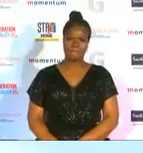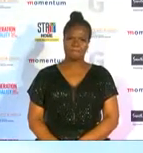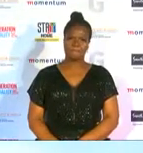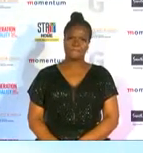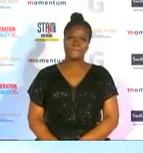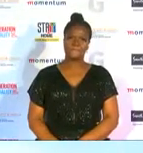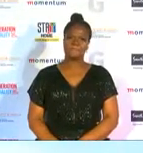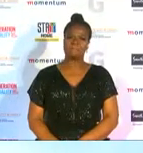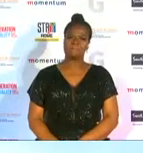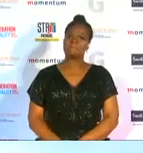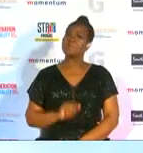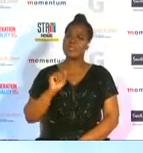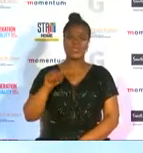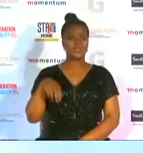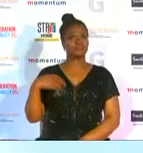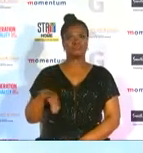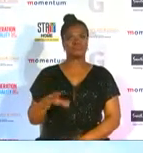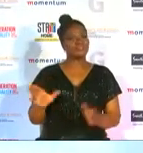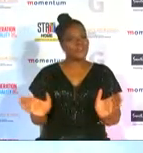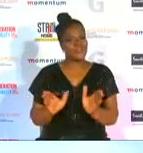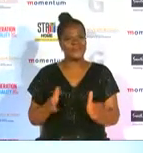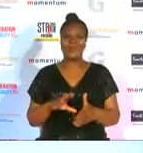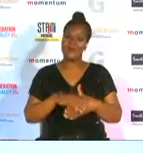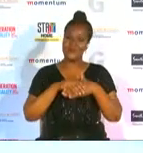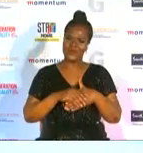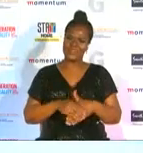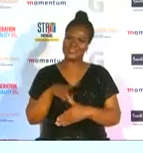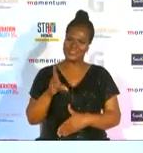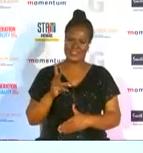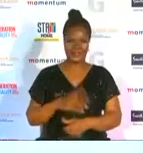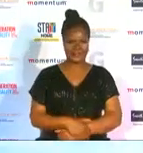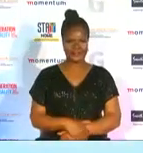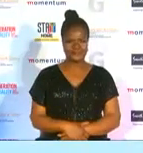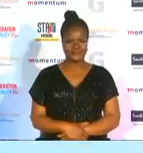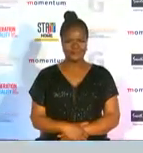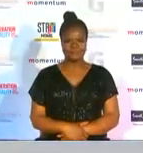really encouraging thank you so much and congratulations once again